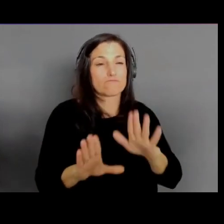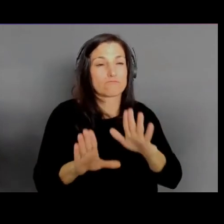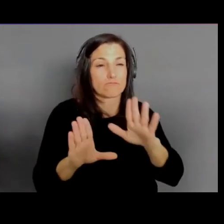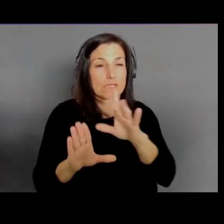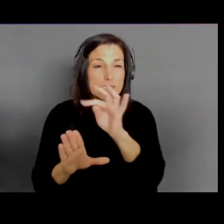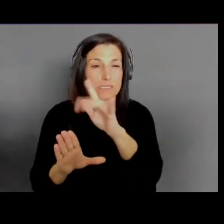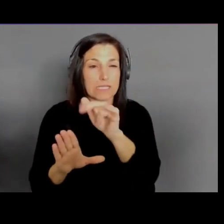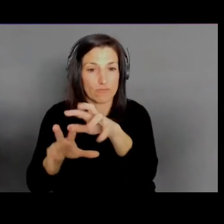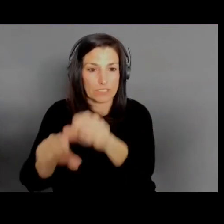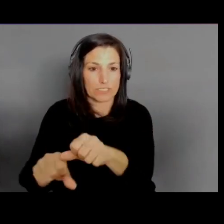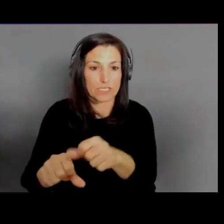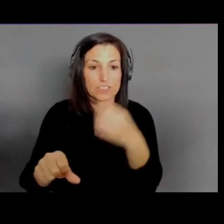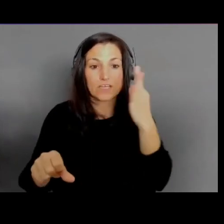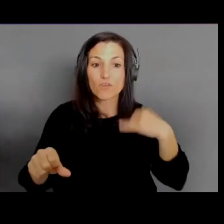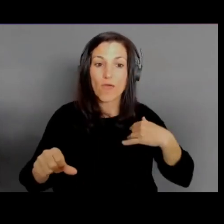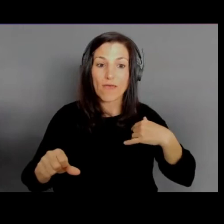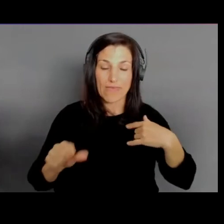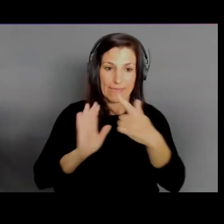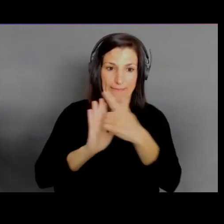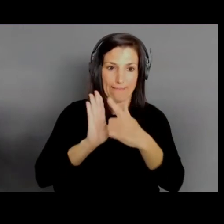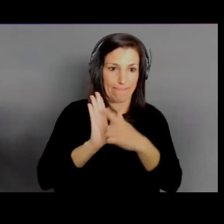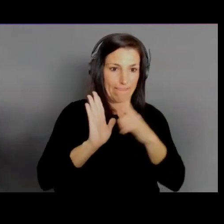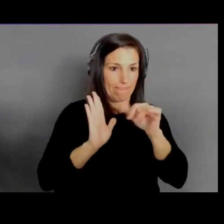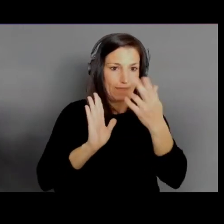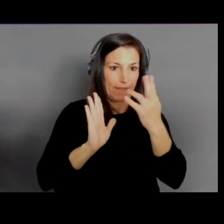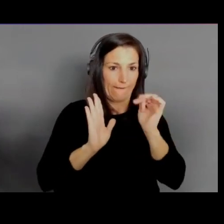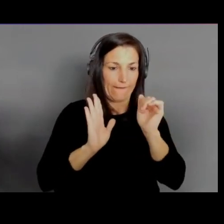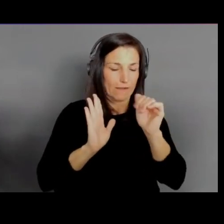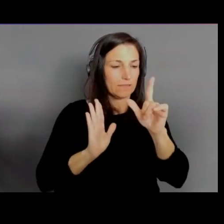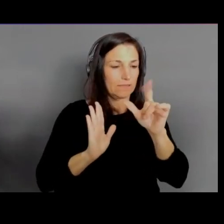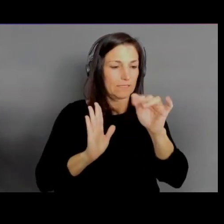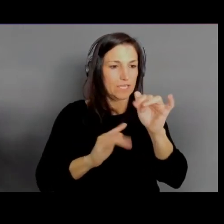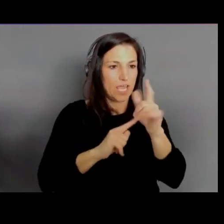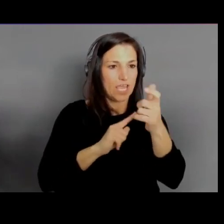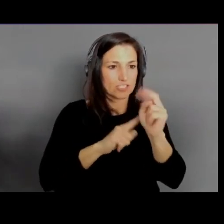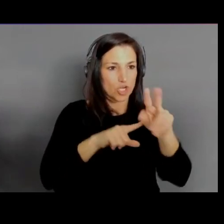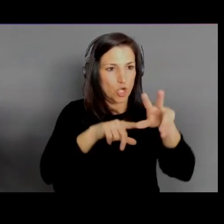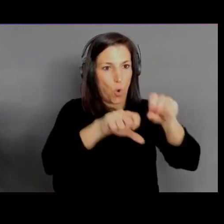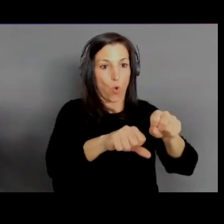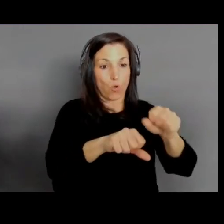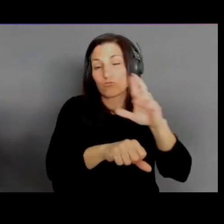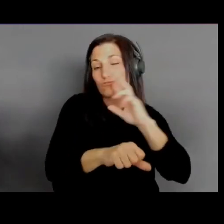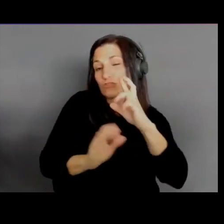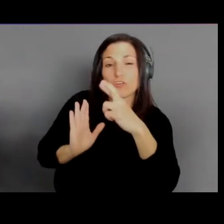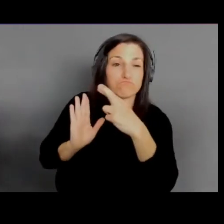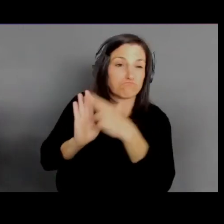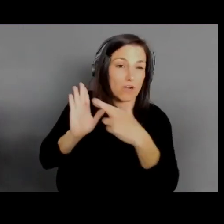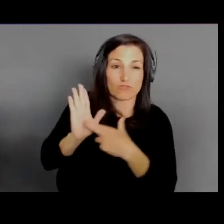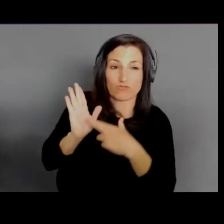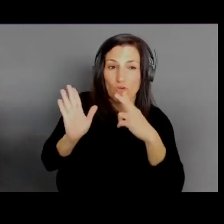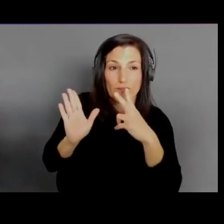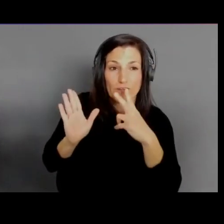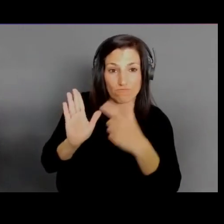that requires it, or even just a regulatory requirement. You can configure it so you keep things